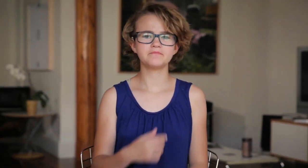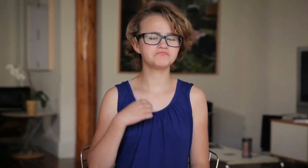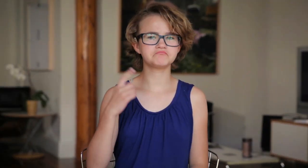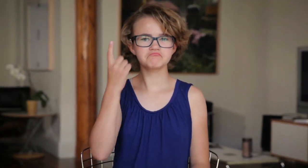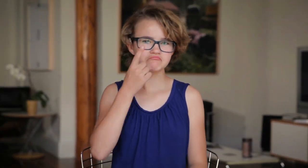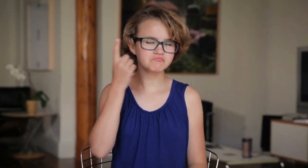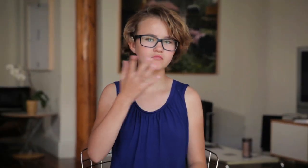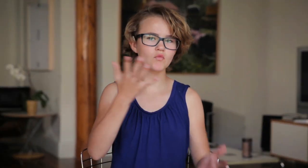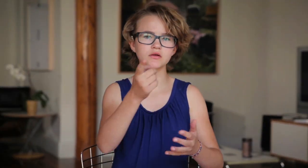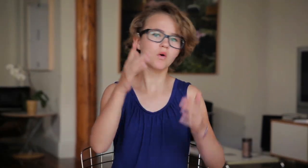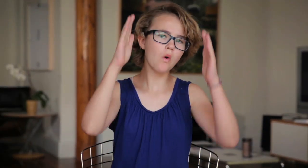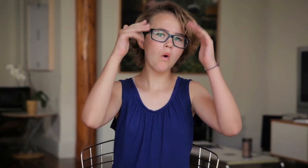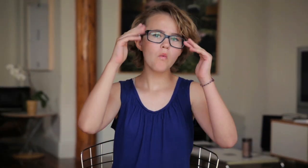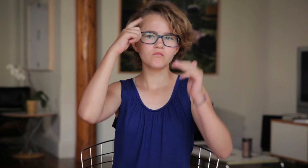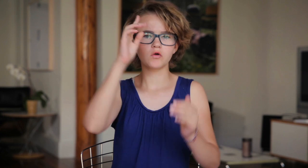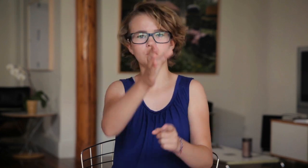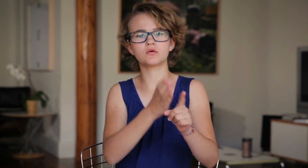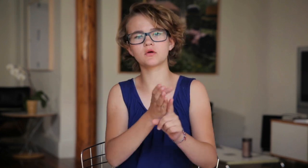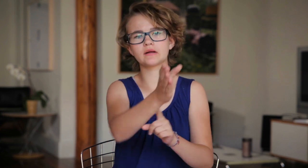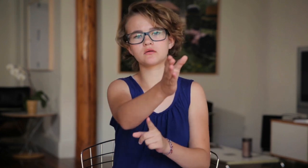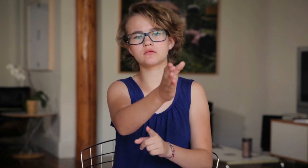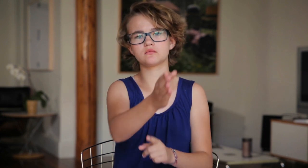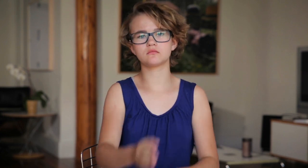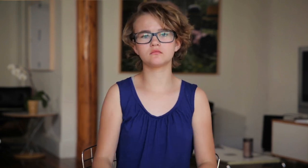What do you hope for your career?